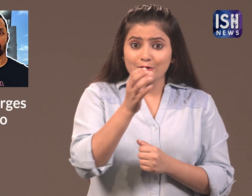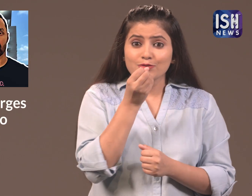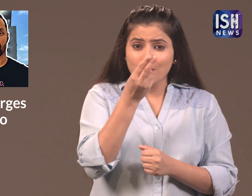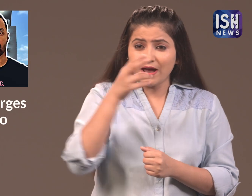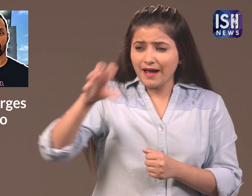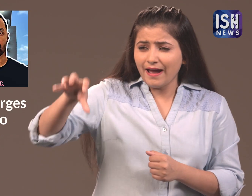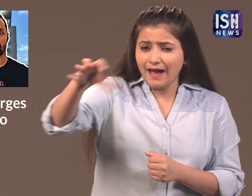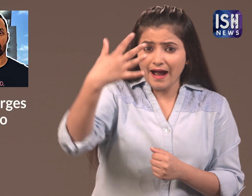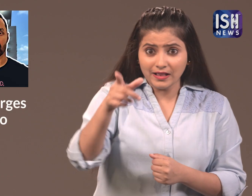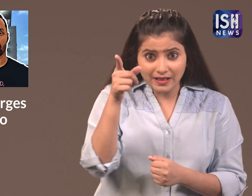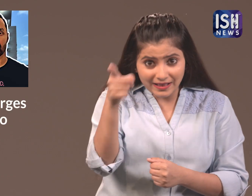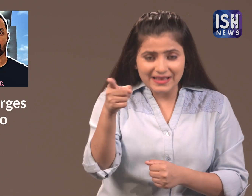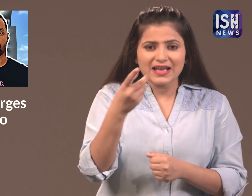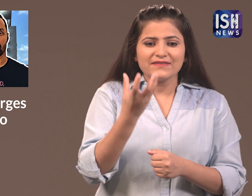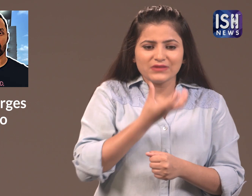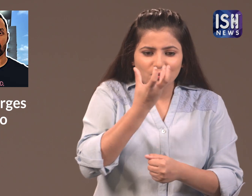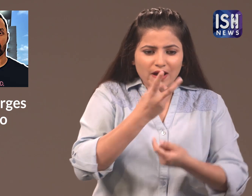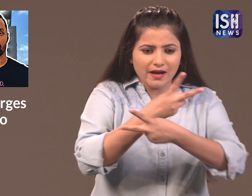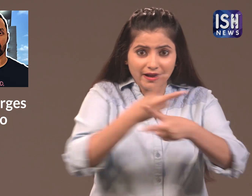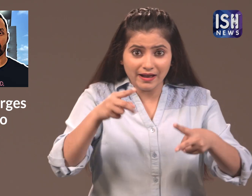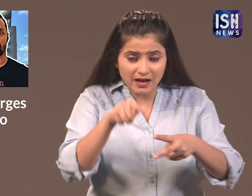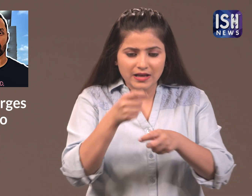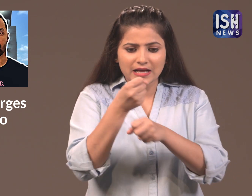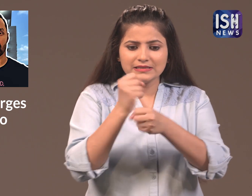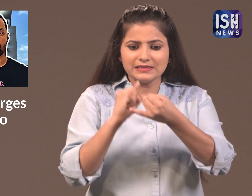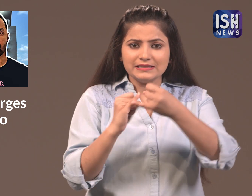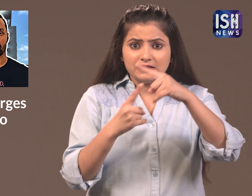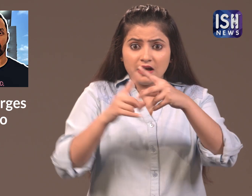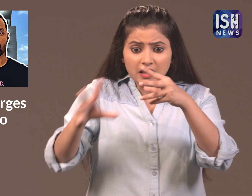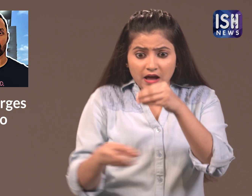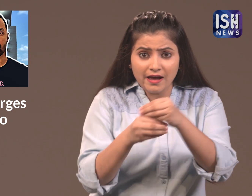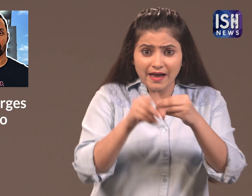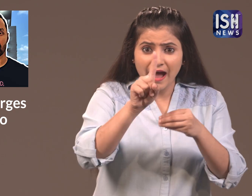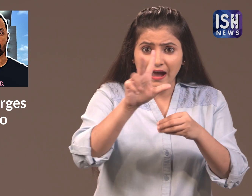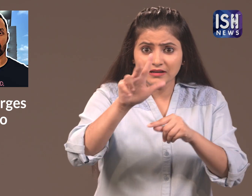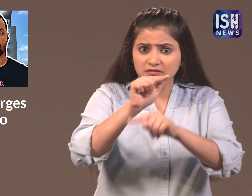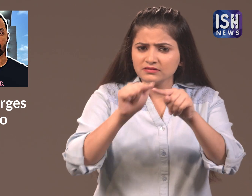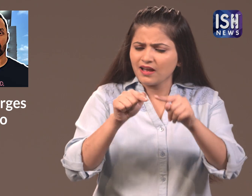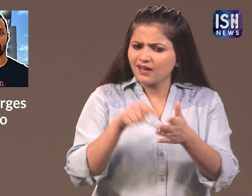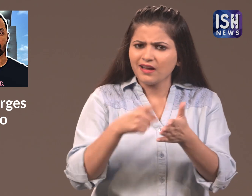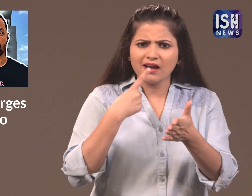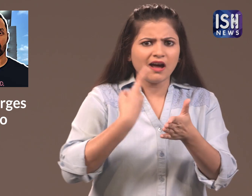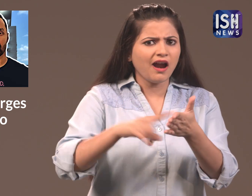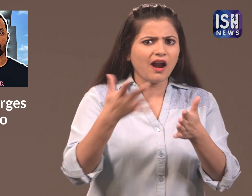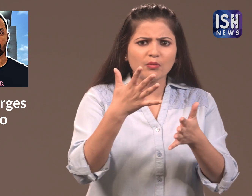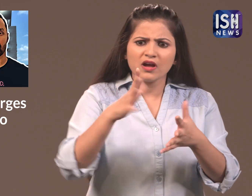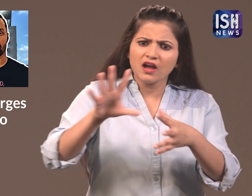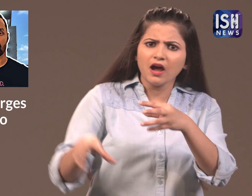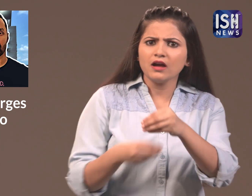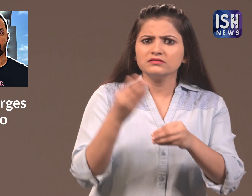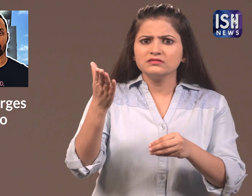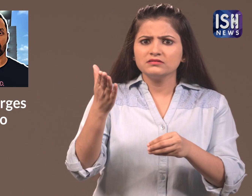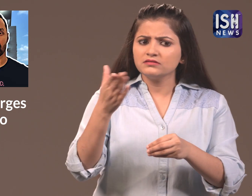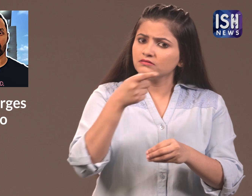Hotel can not impose 18% GST on fresh fruits. But they still added GST.